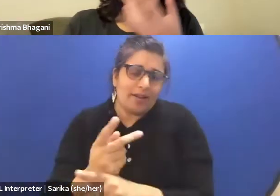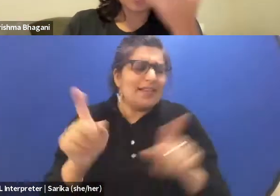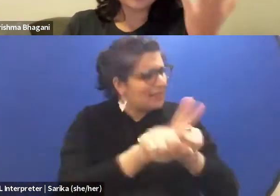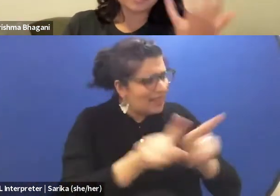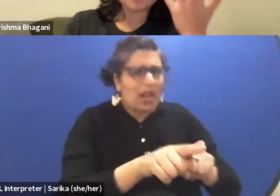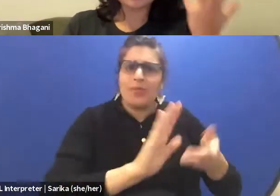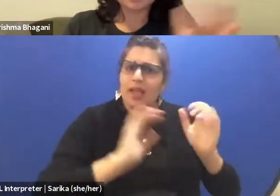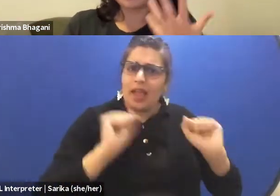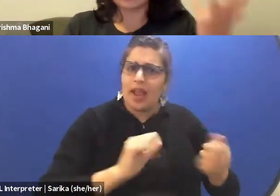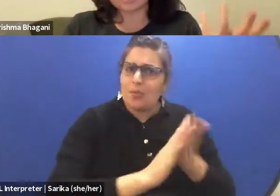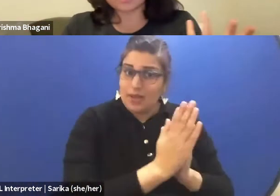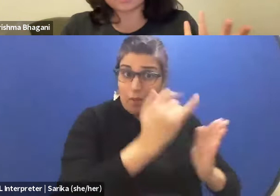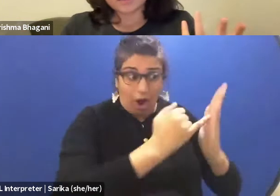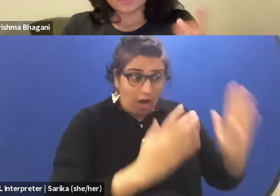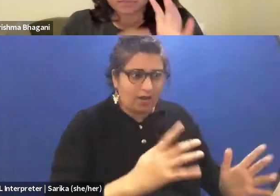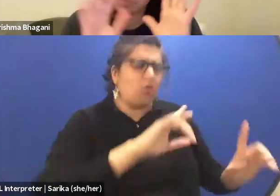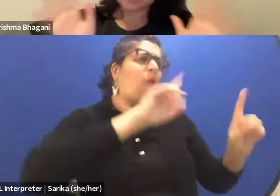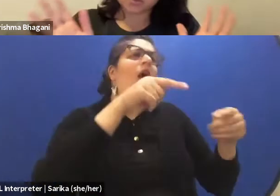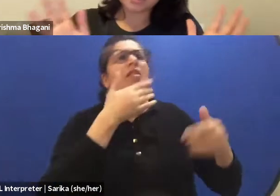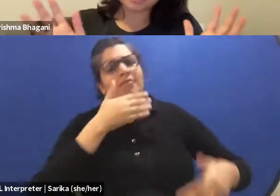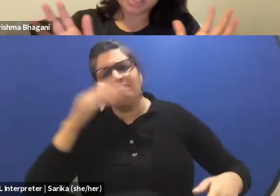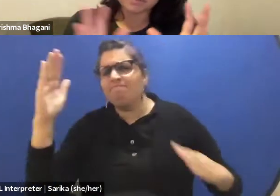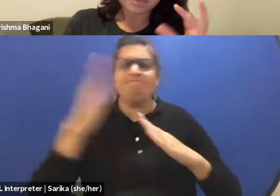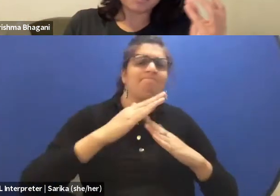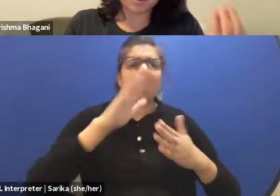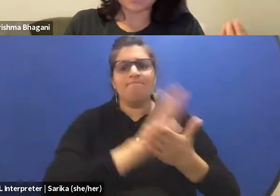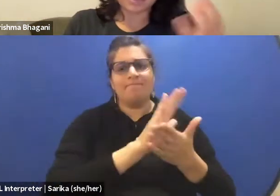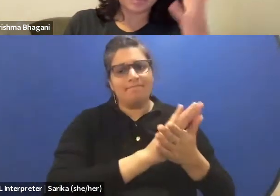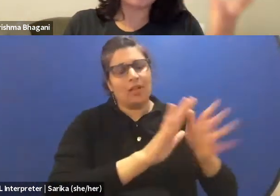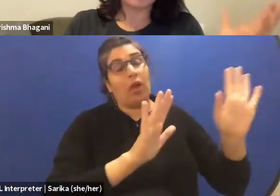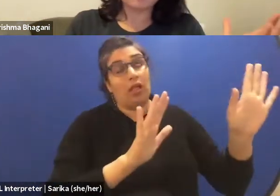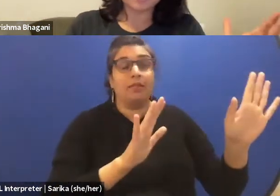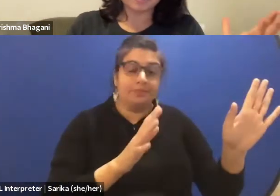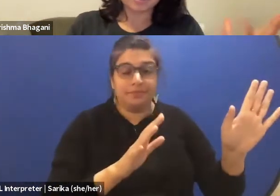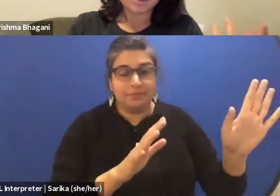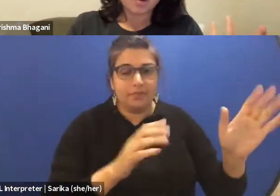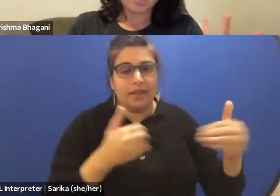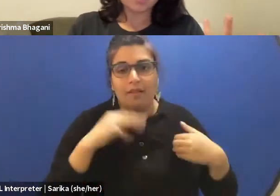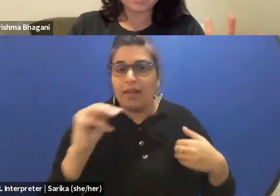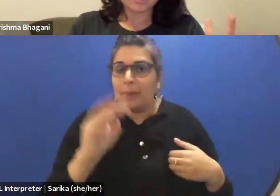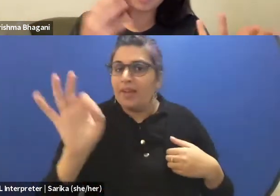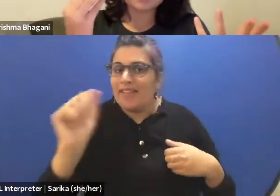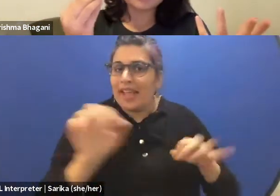because you went to the best school in the world. That is also a subjective thing, and have an MFA degree, or you can become an artist